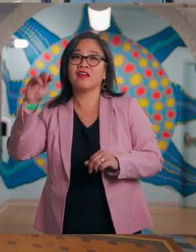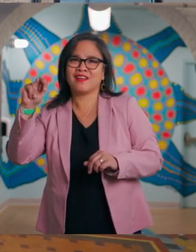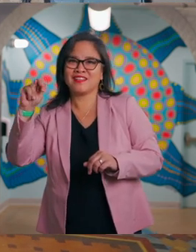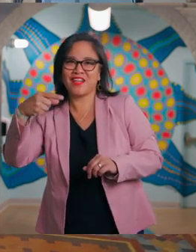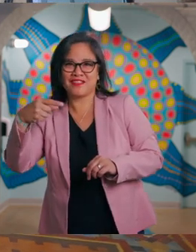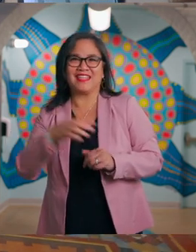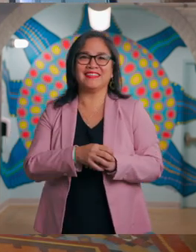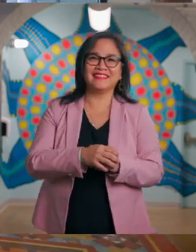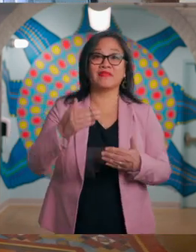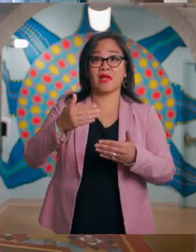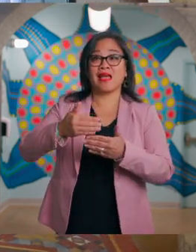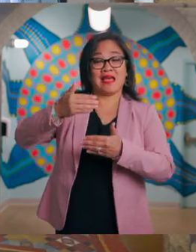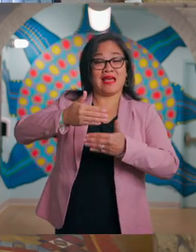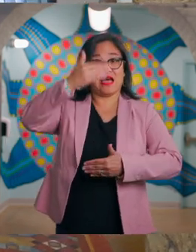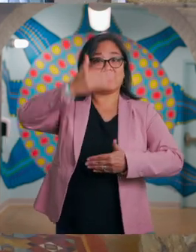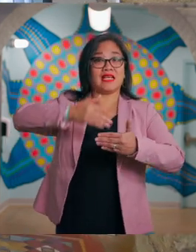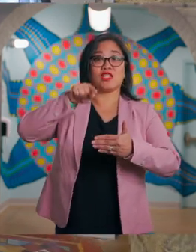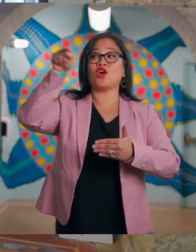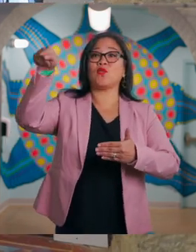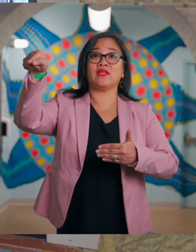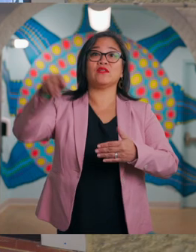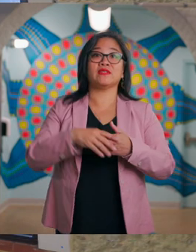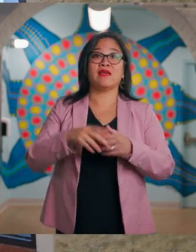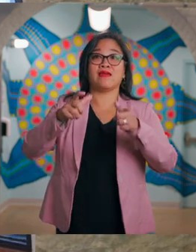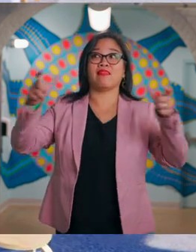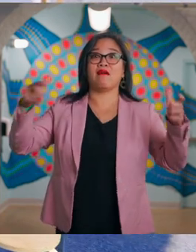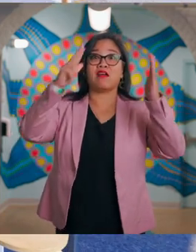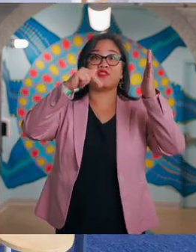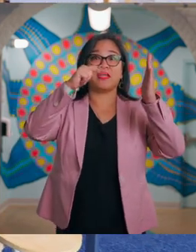You can also see one of our Learning Labs where we hold workshops and meetings.